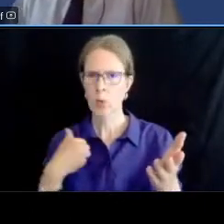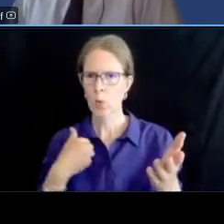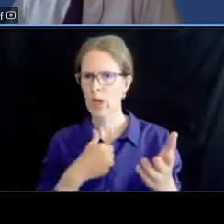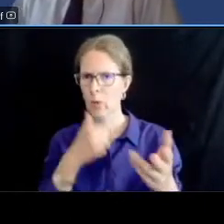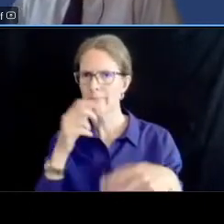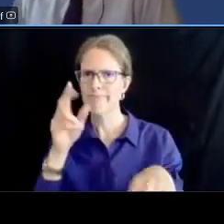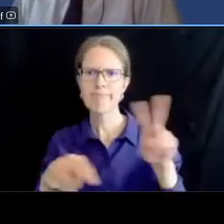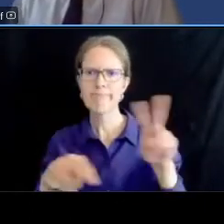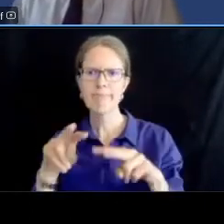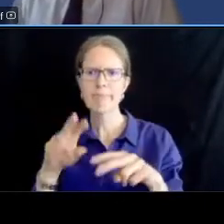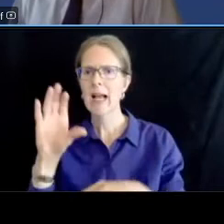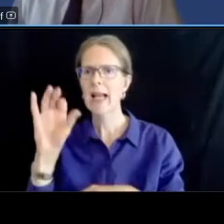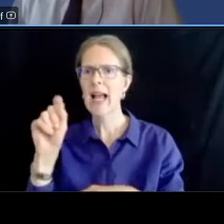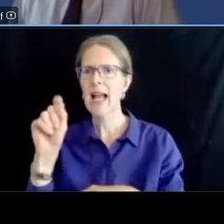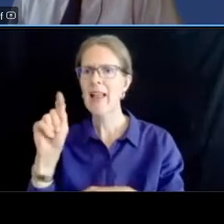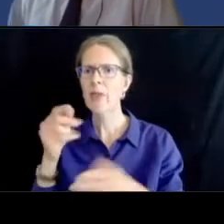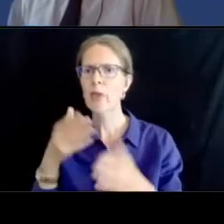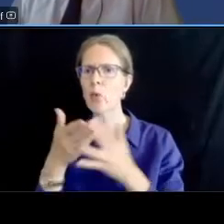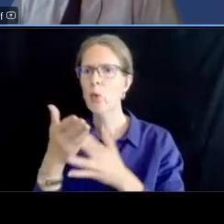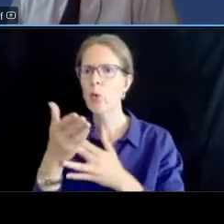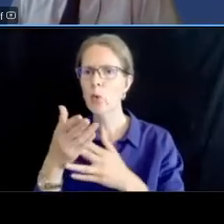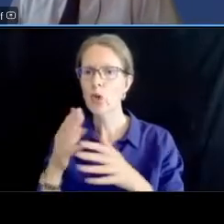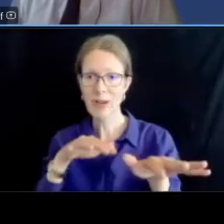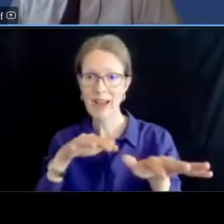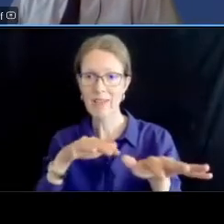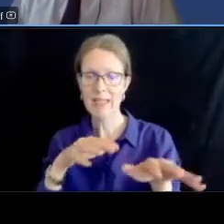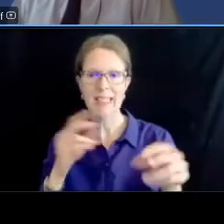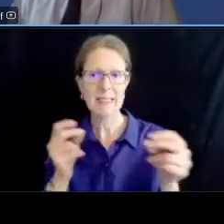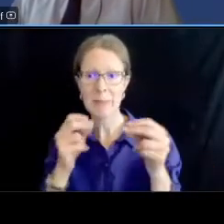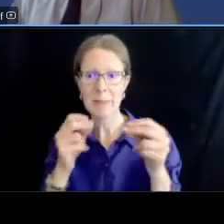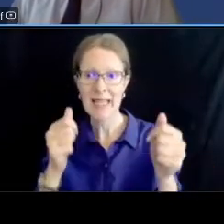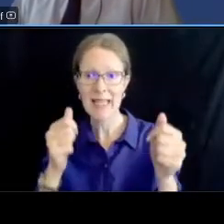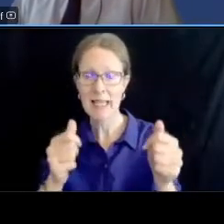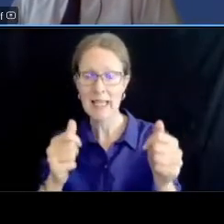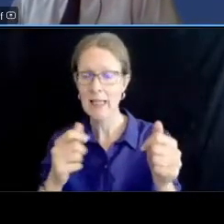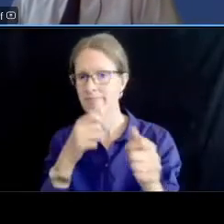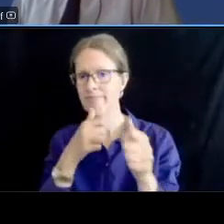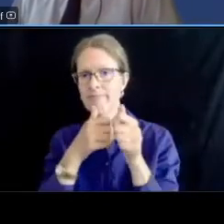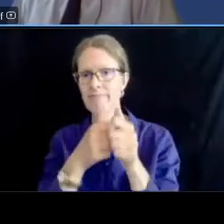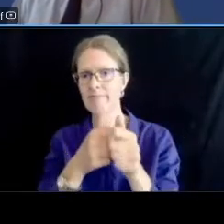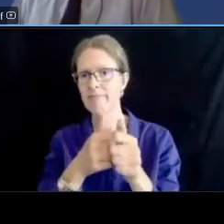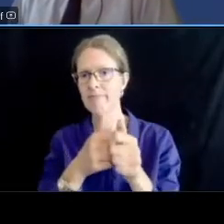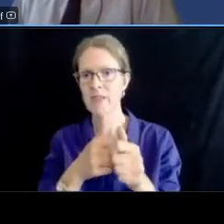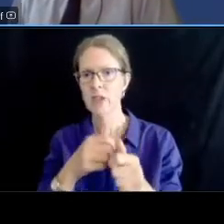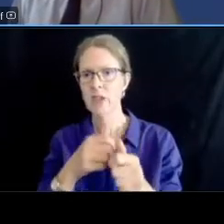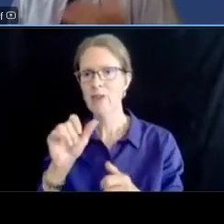speeding and non-compliance with traffic control devices some locations these are not all of the